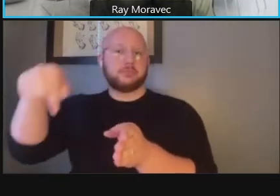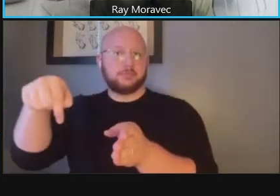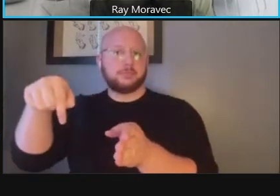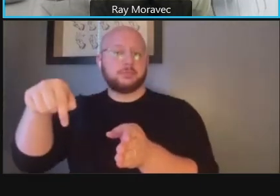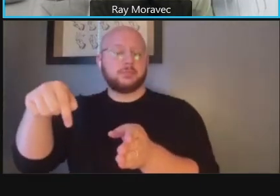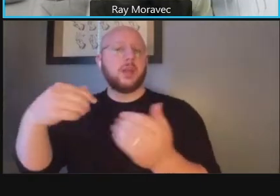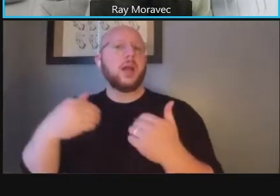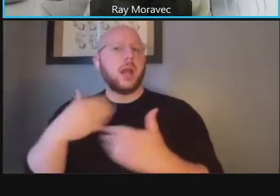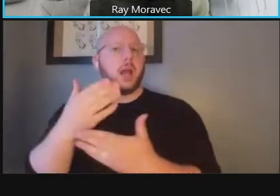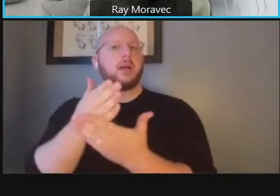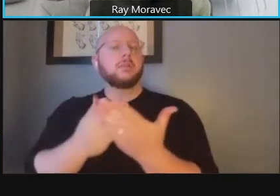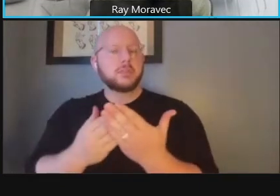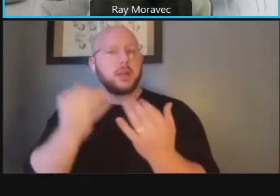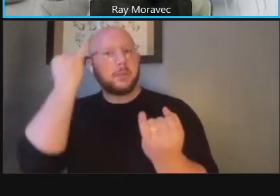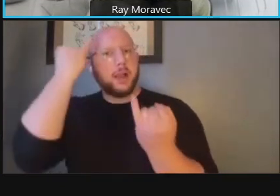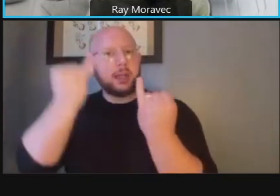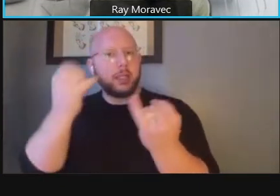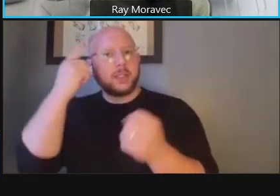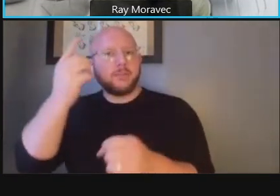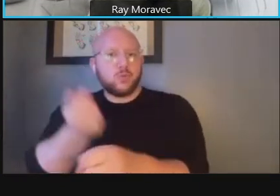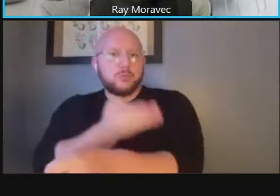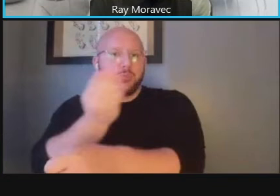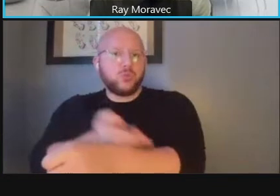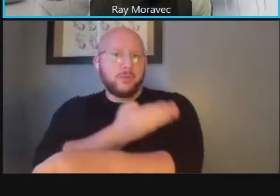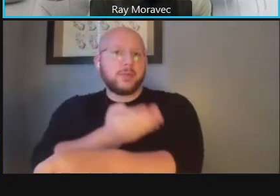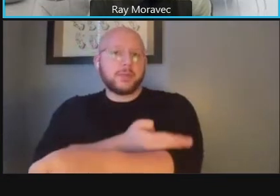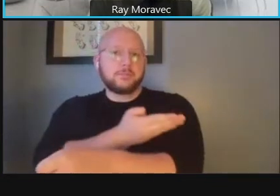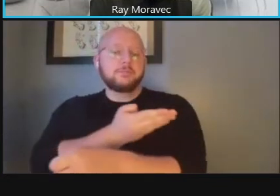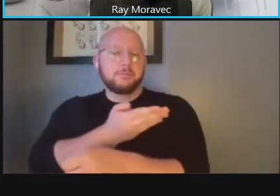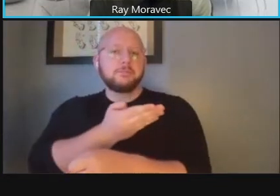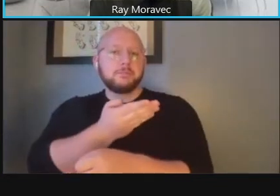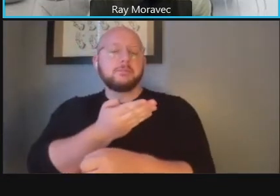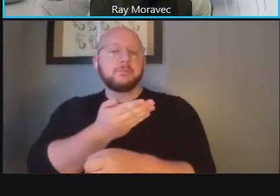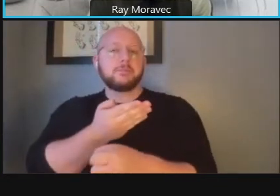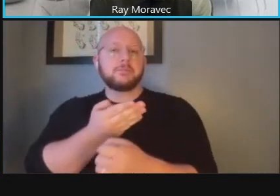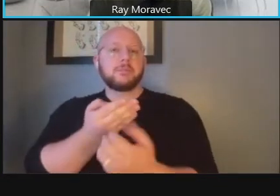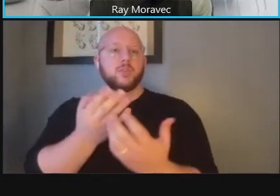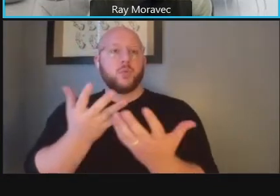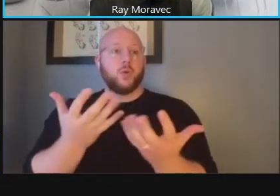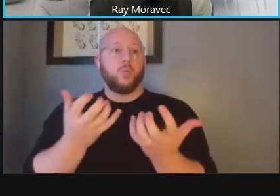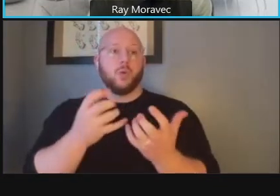here for improvement as well and i do want to emphasize what ted had mentioned that udc